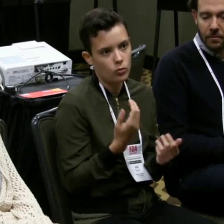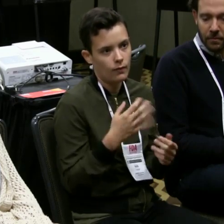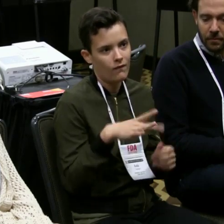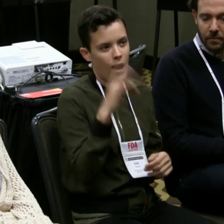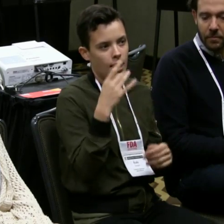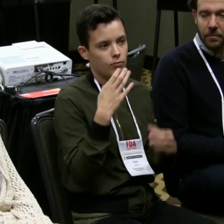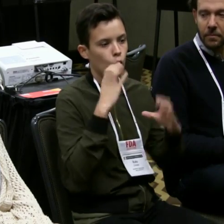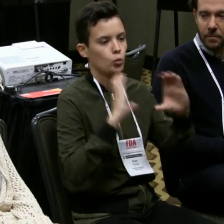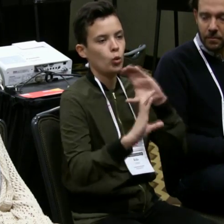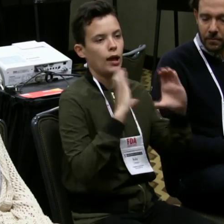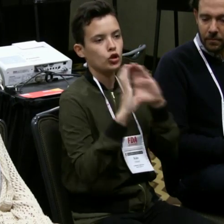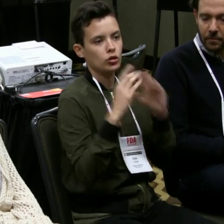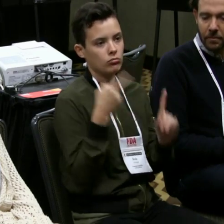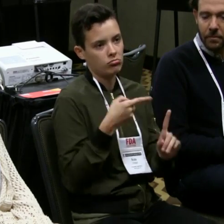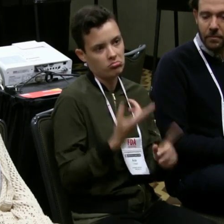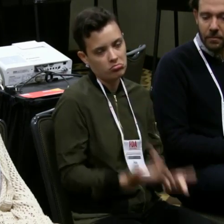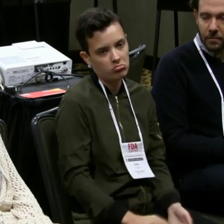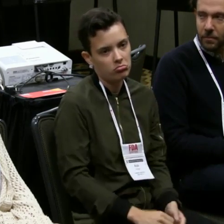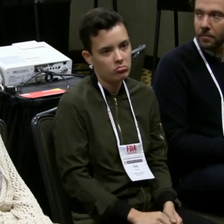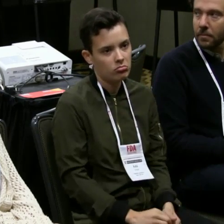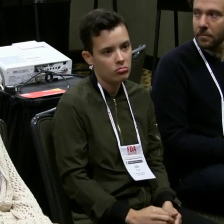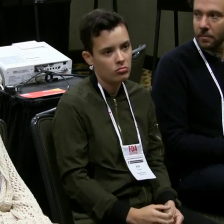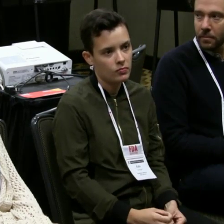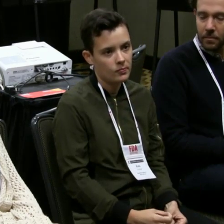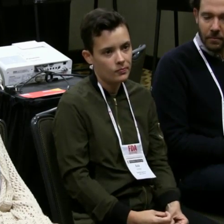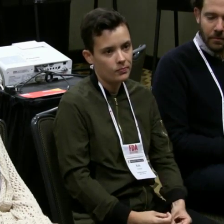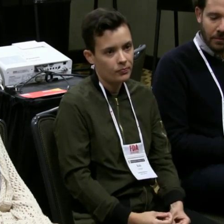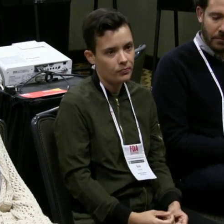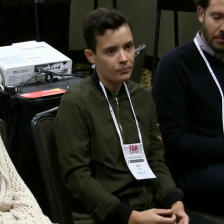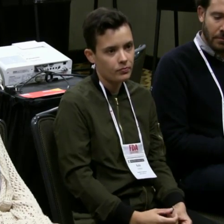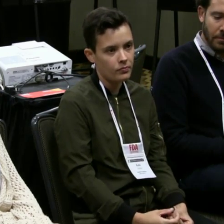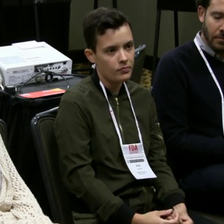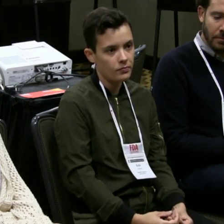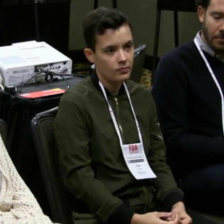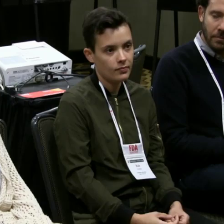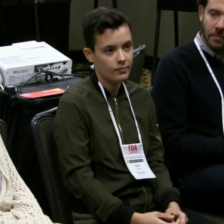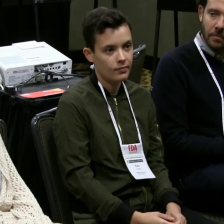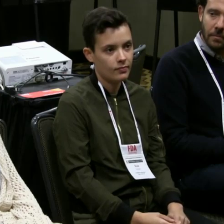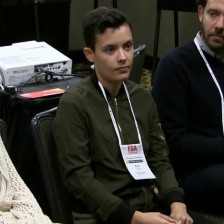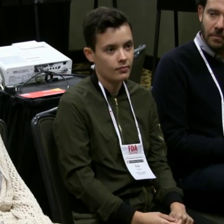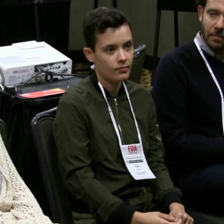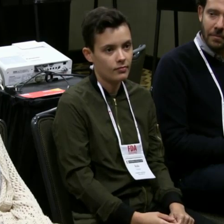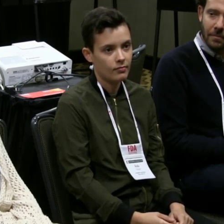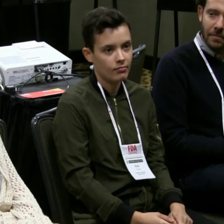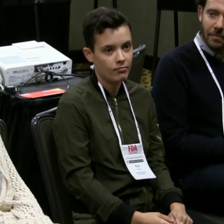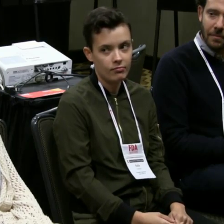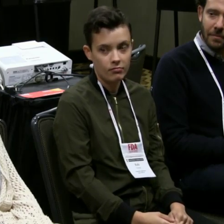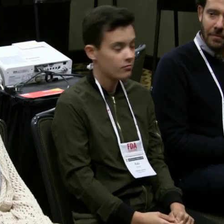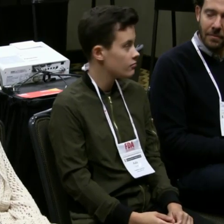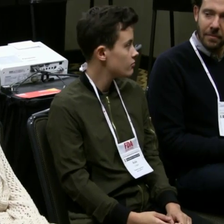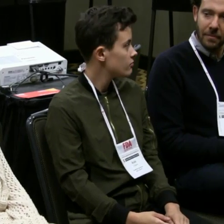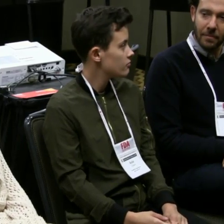What's most important is that we're open-minded and that we can collaborate and work together and find a way to communicate. That's really the key.